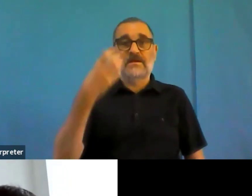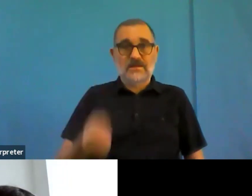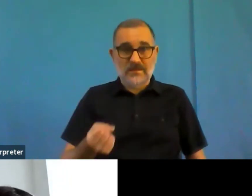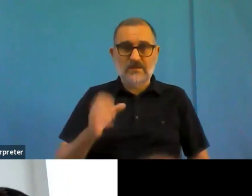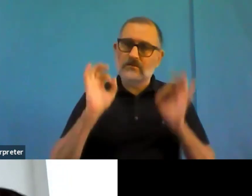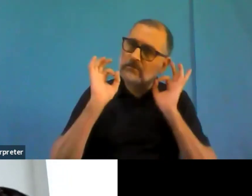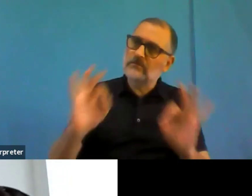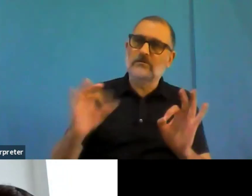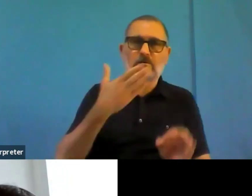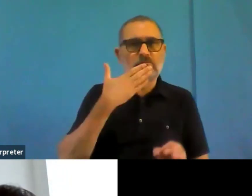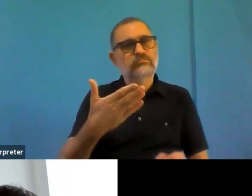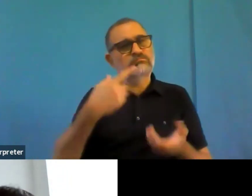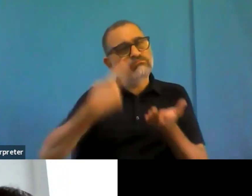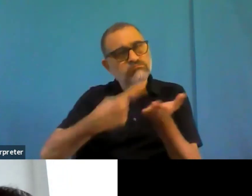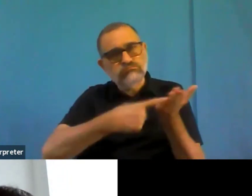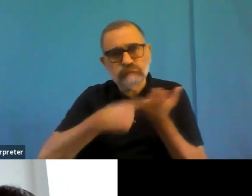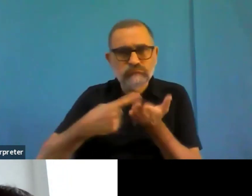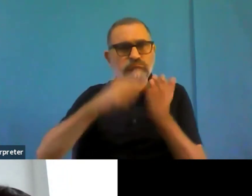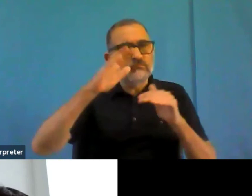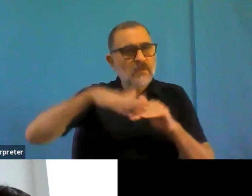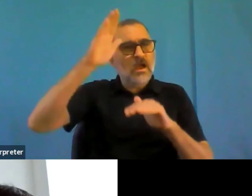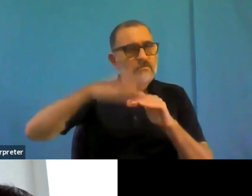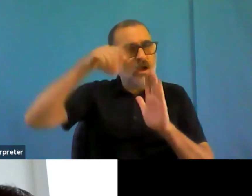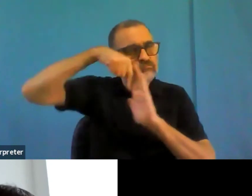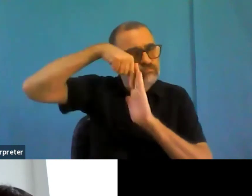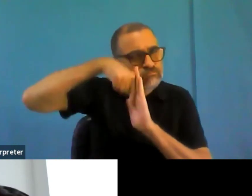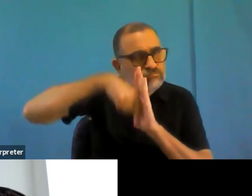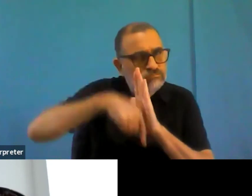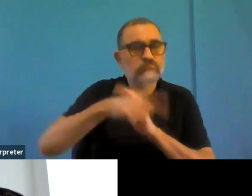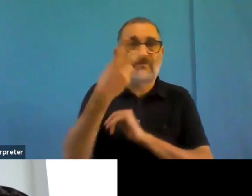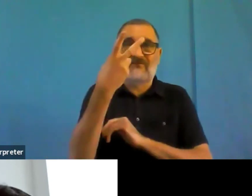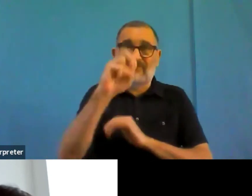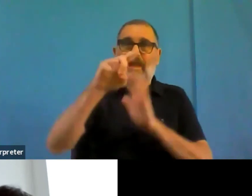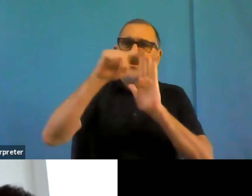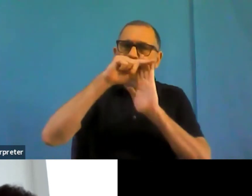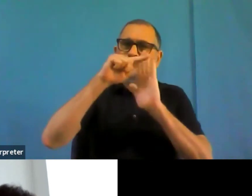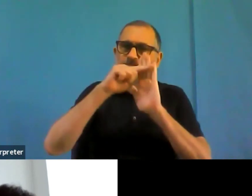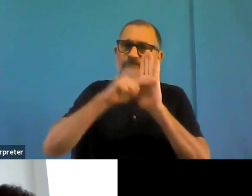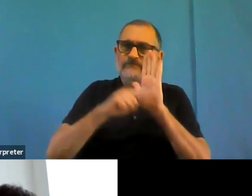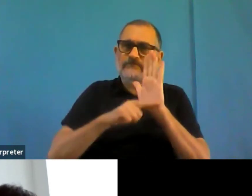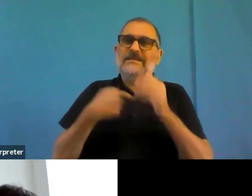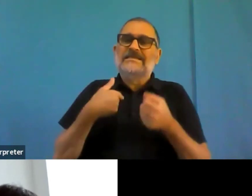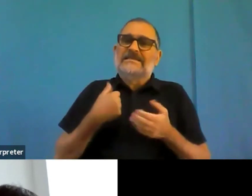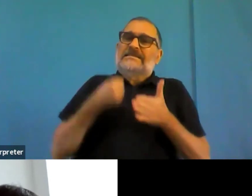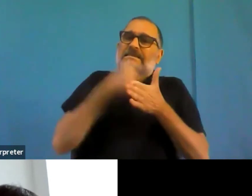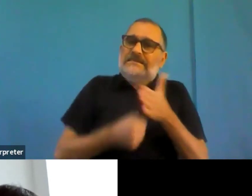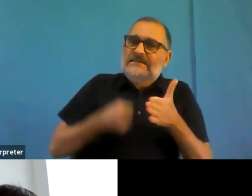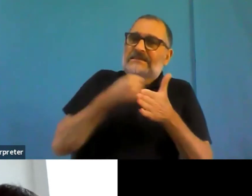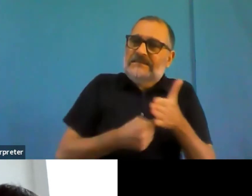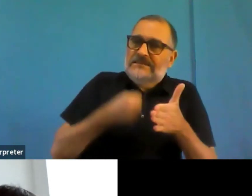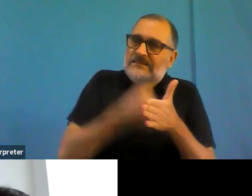to distill, let's say the most important or those, which were mentioned many times.